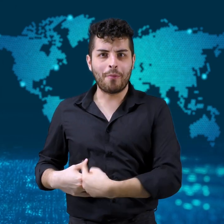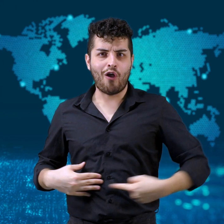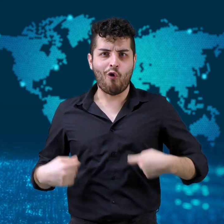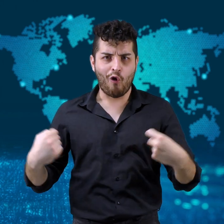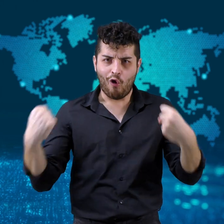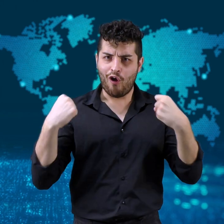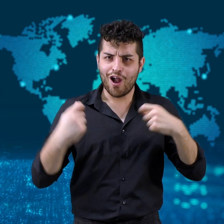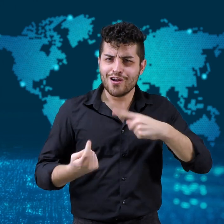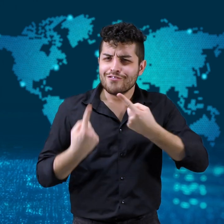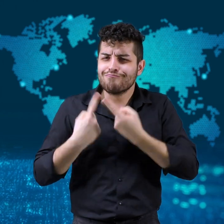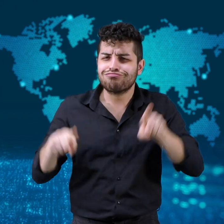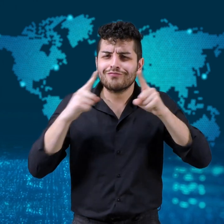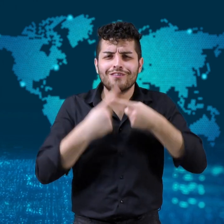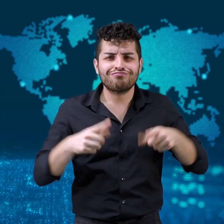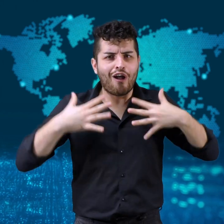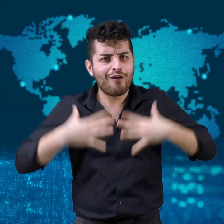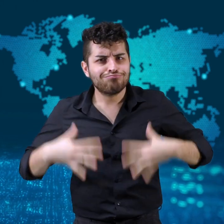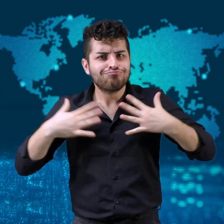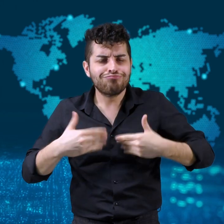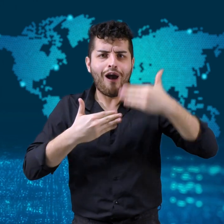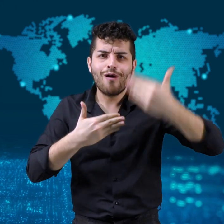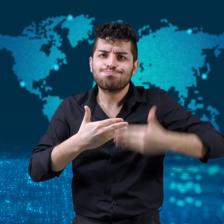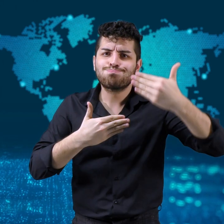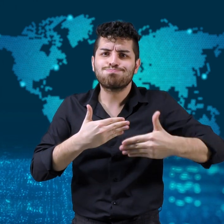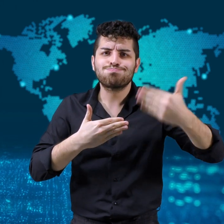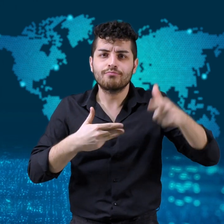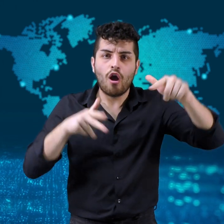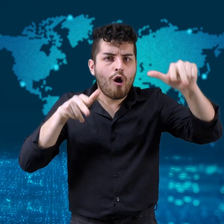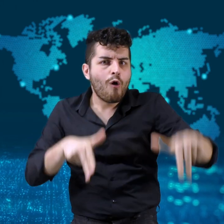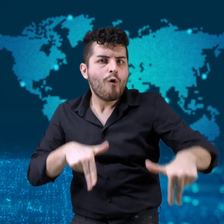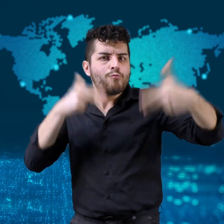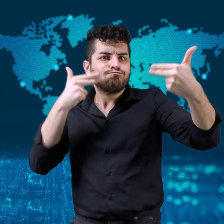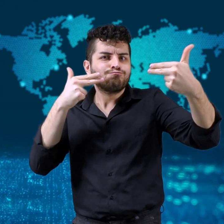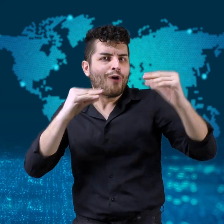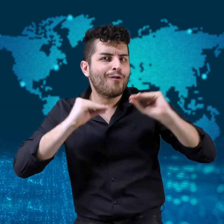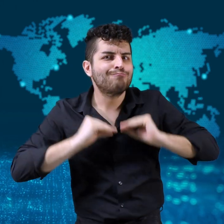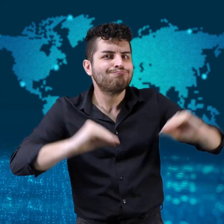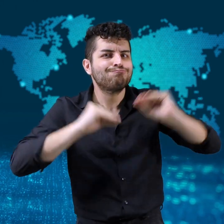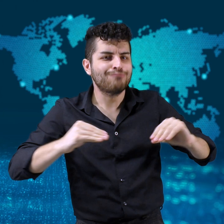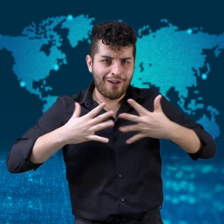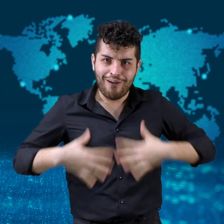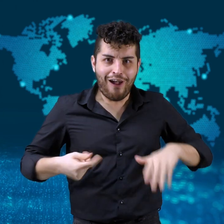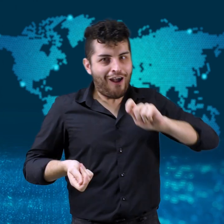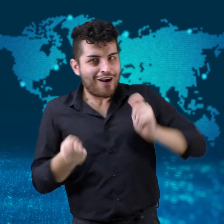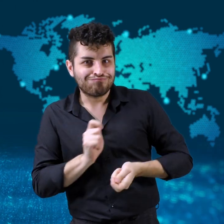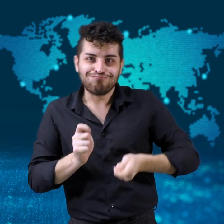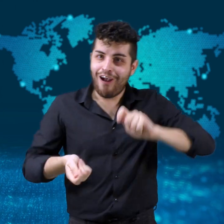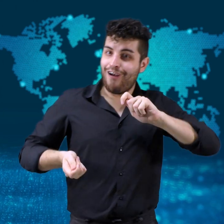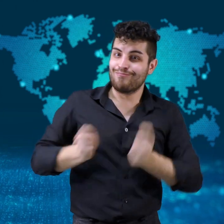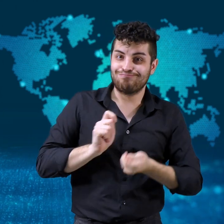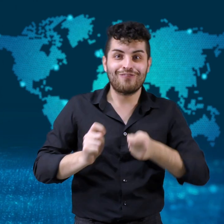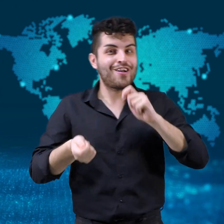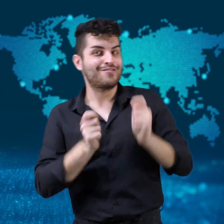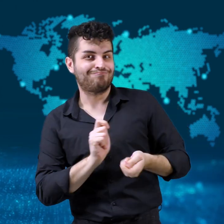a schoolteacher dressed up as different superheroes